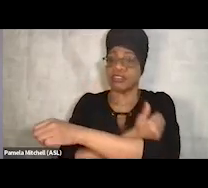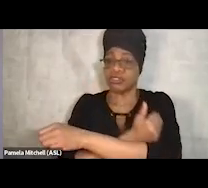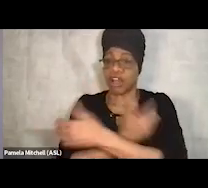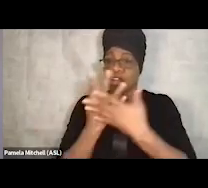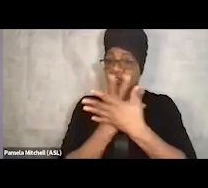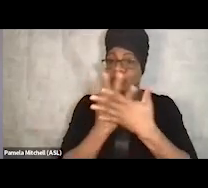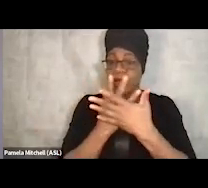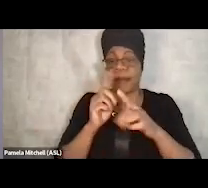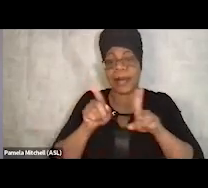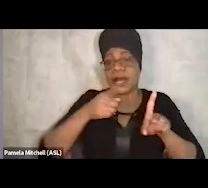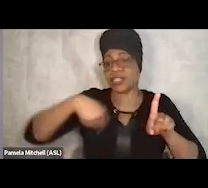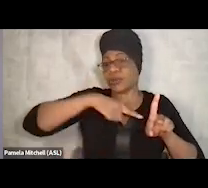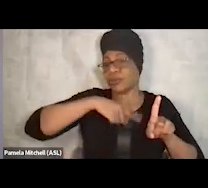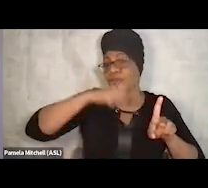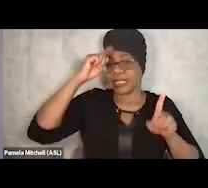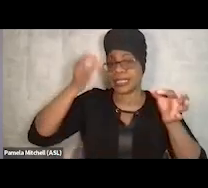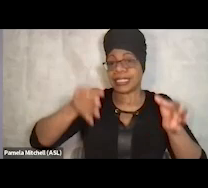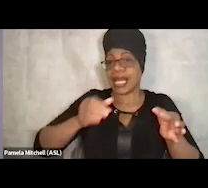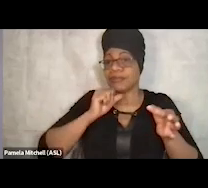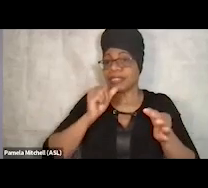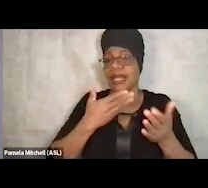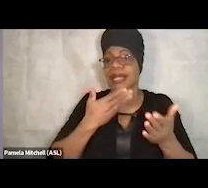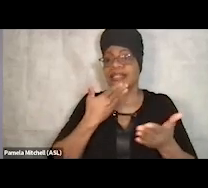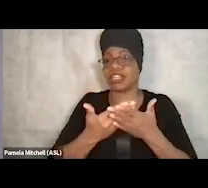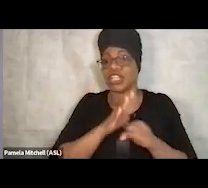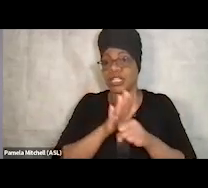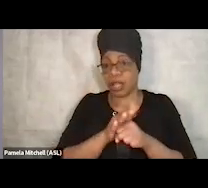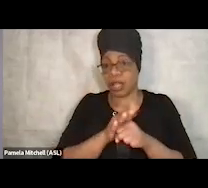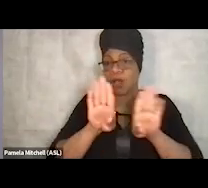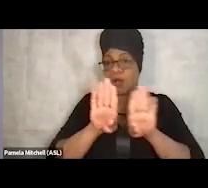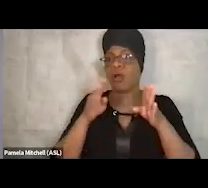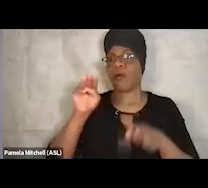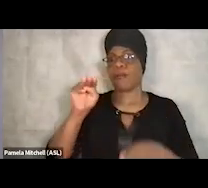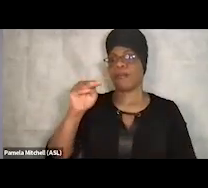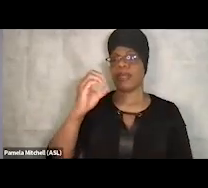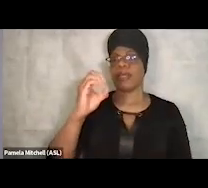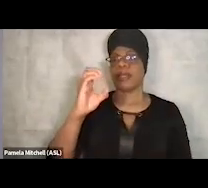and we opened Mockingbird Hill, which is the facility picture in the upper right.